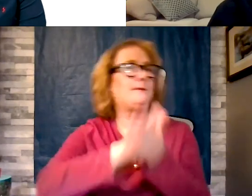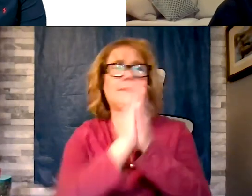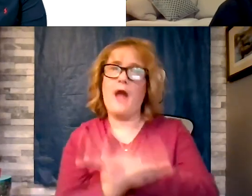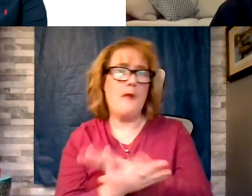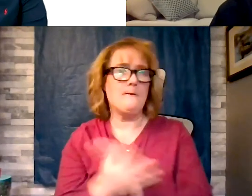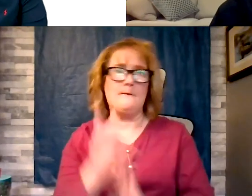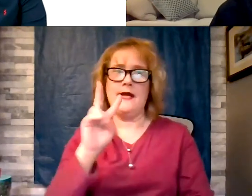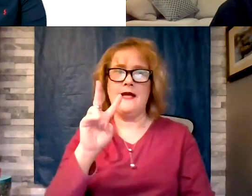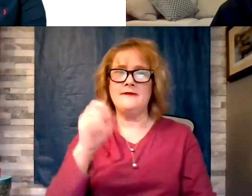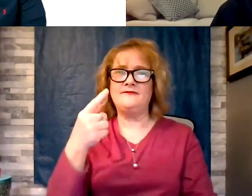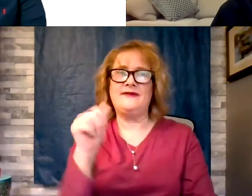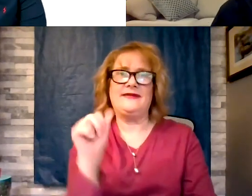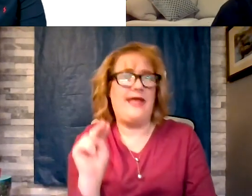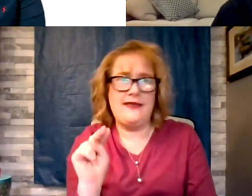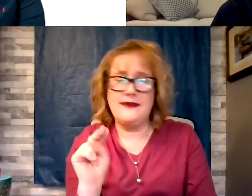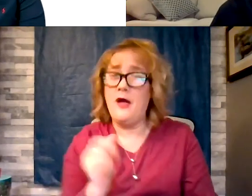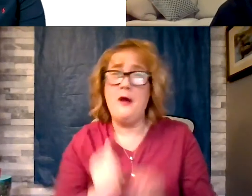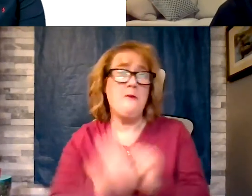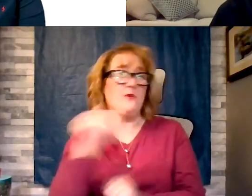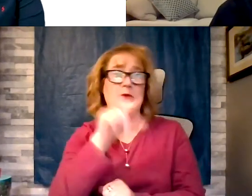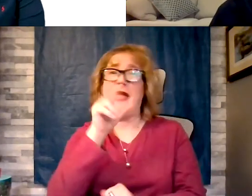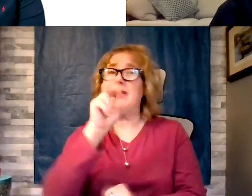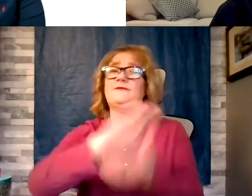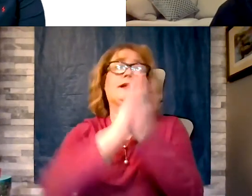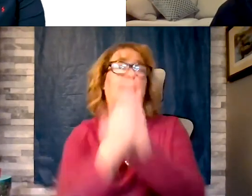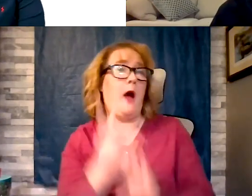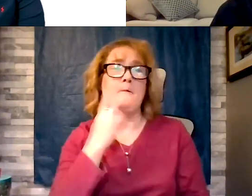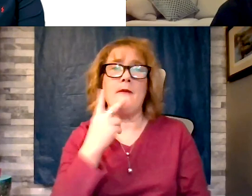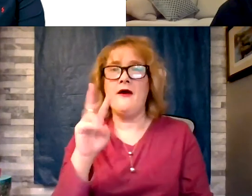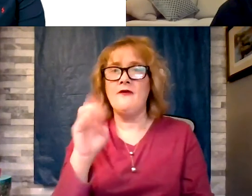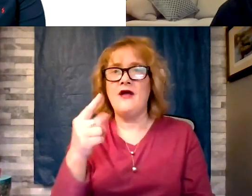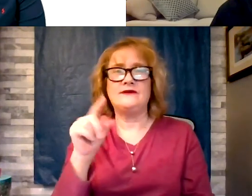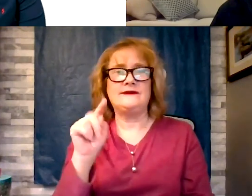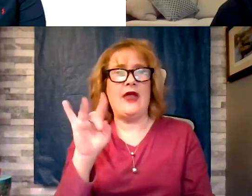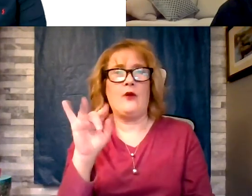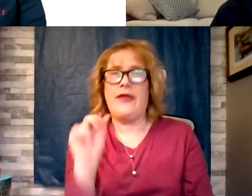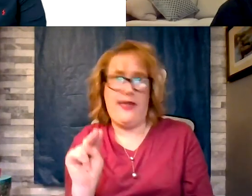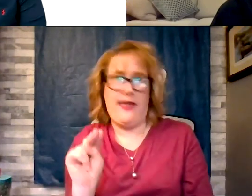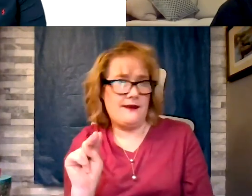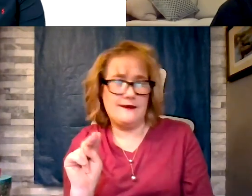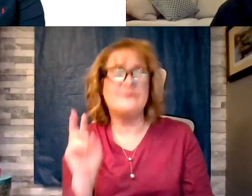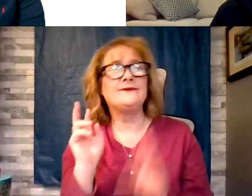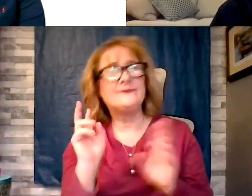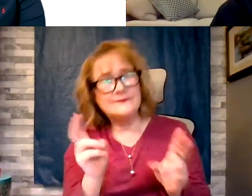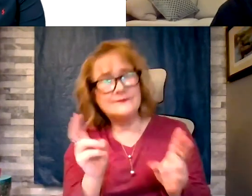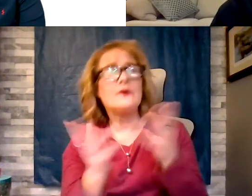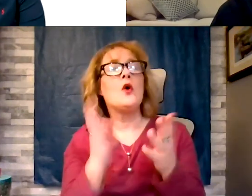become vegetarian but many of them will begin to have plant based days and will have plant